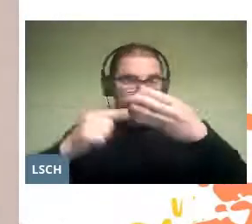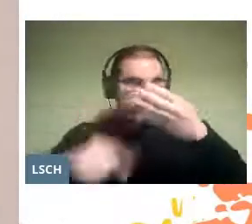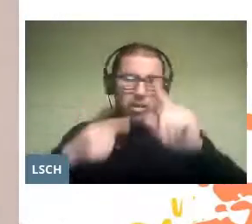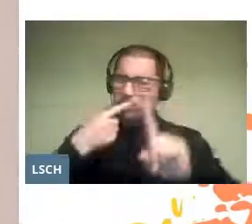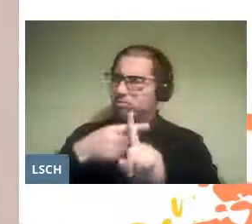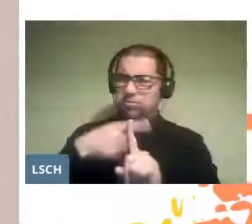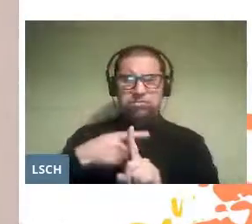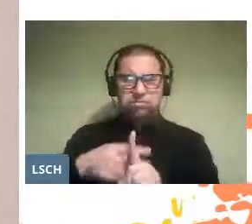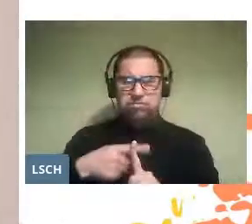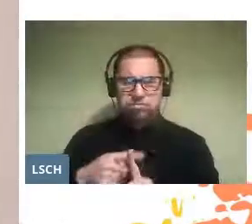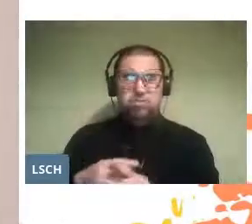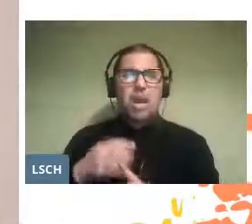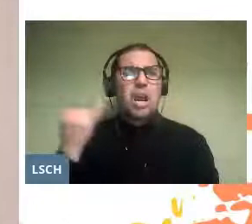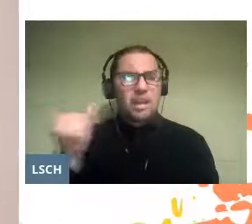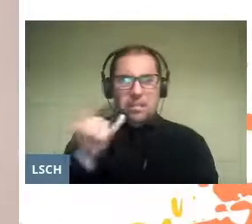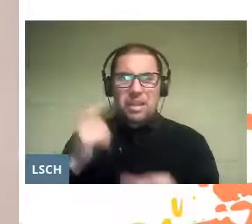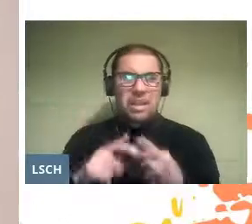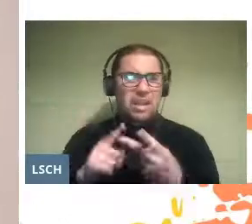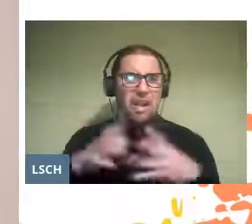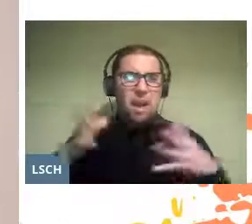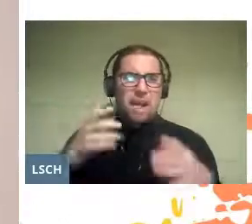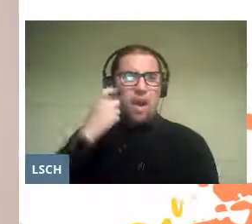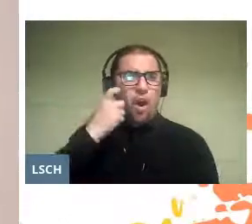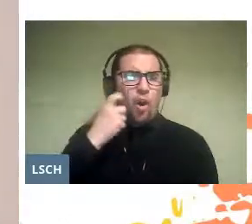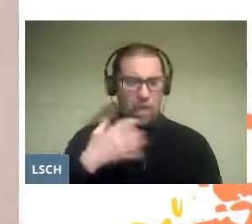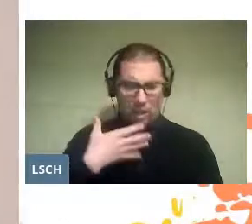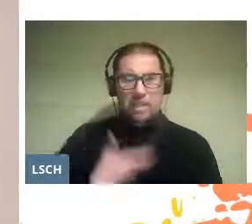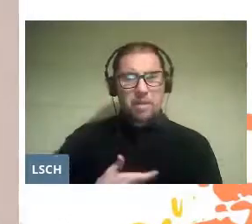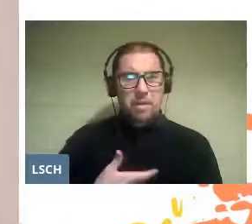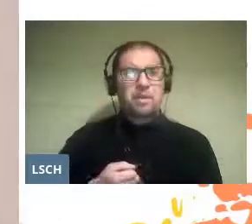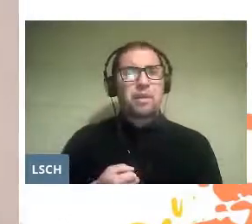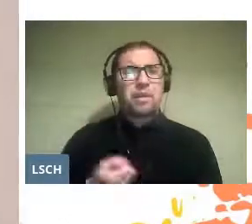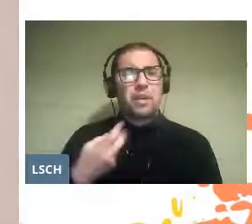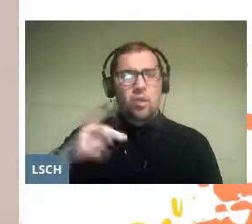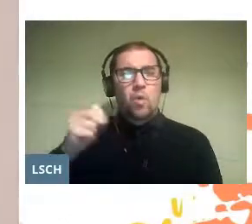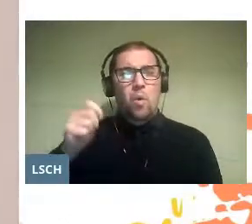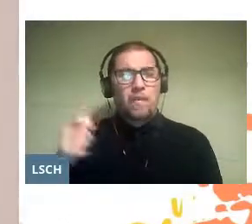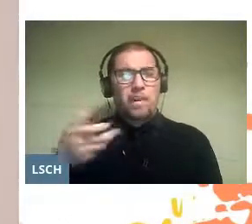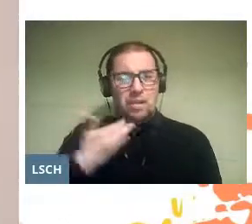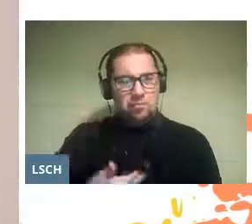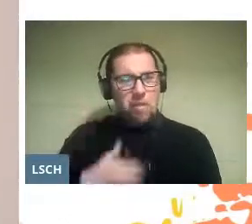They are more independent and more confident in their own abilities.